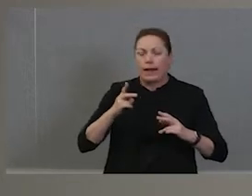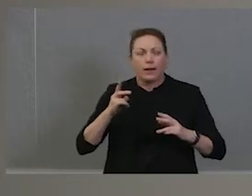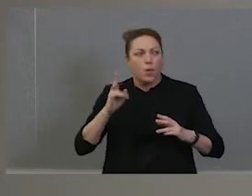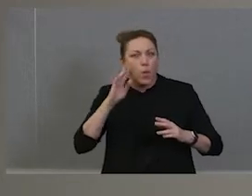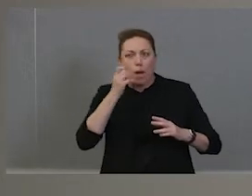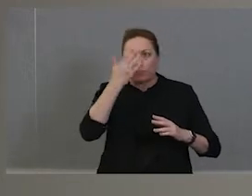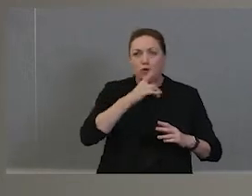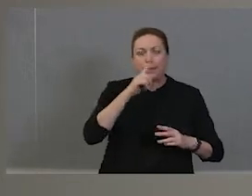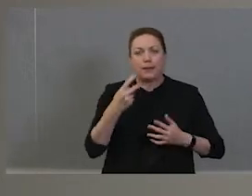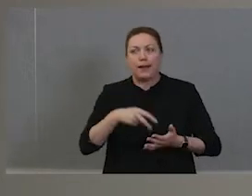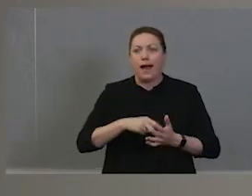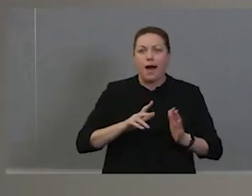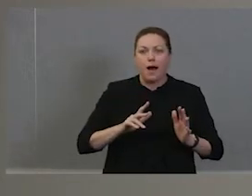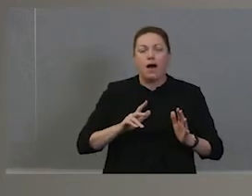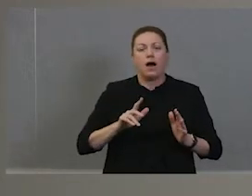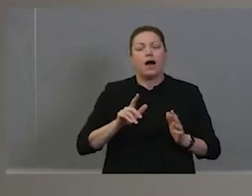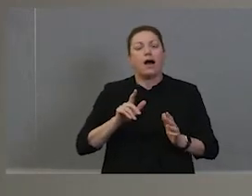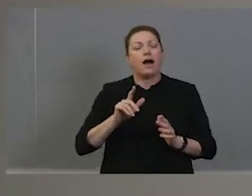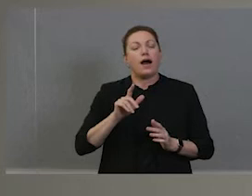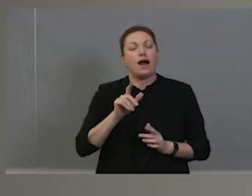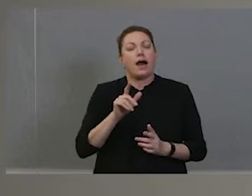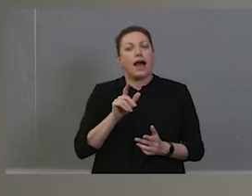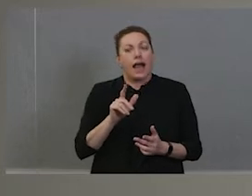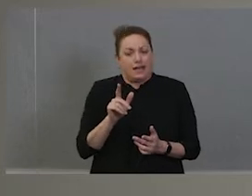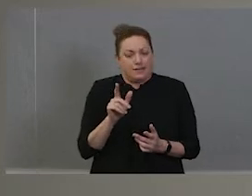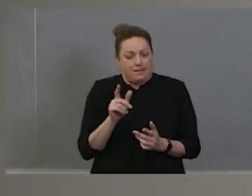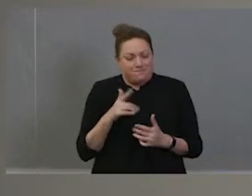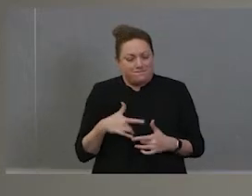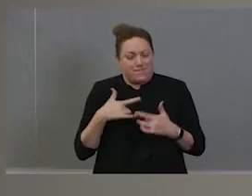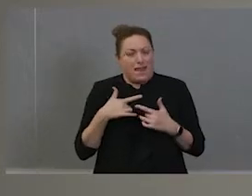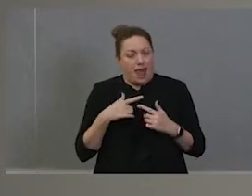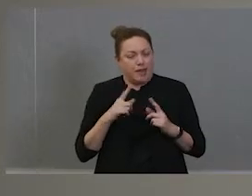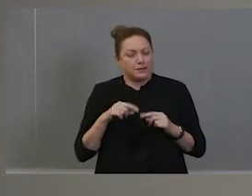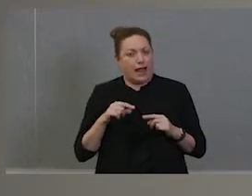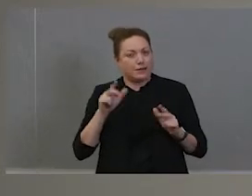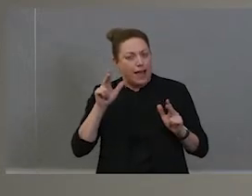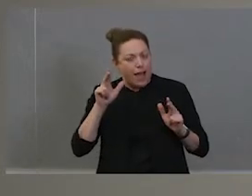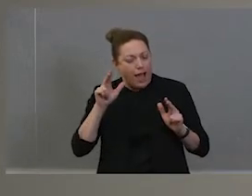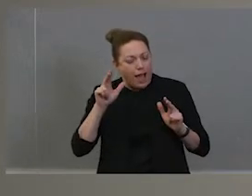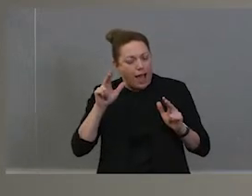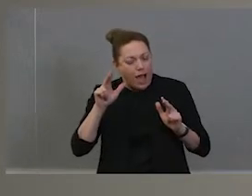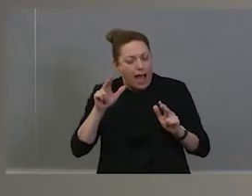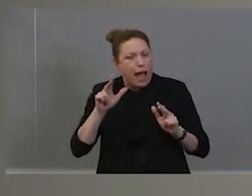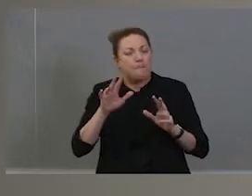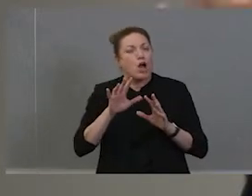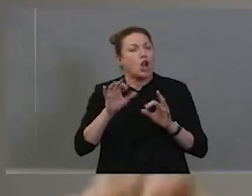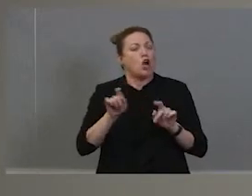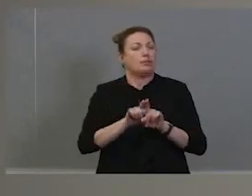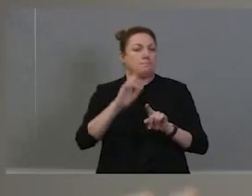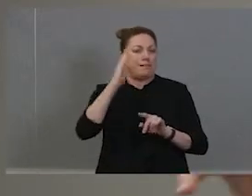oh, hello. The voice is getting a bit loud but not as loud as the 60s, we